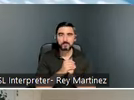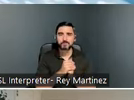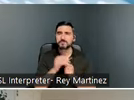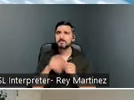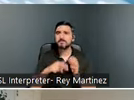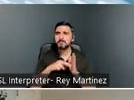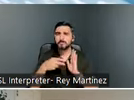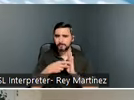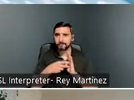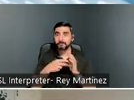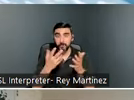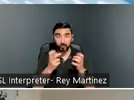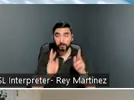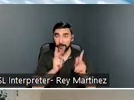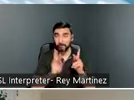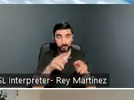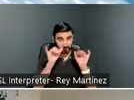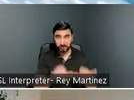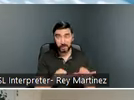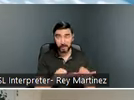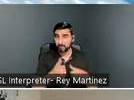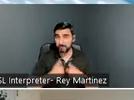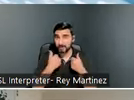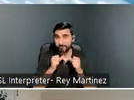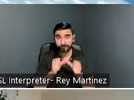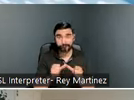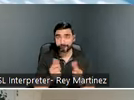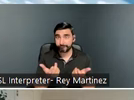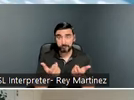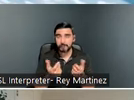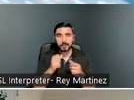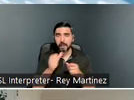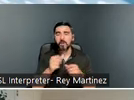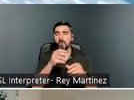can live here as long as they would like - it’s not rapid rehousing. And supportive, of course,